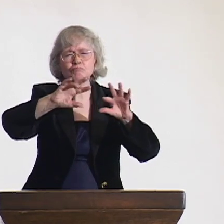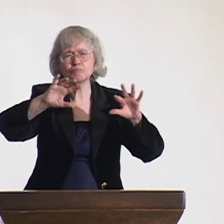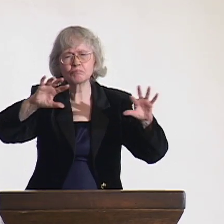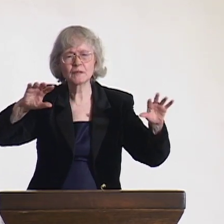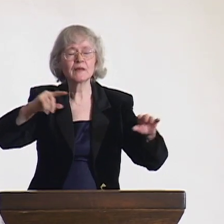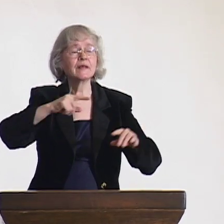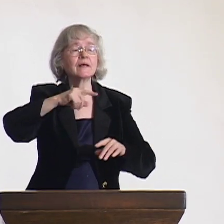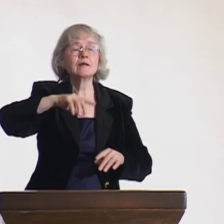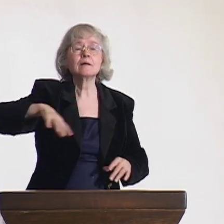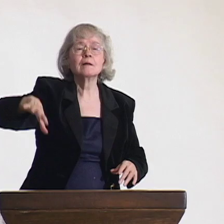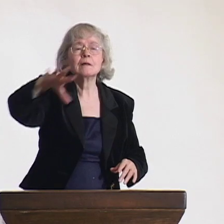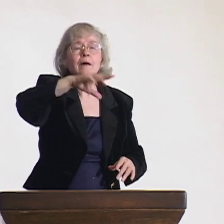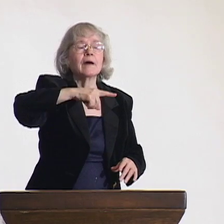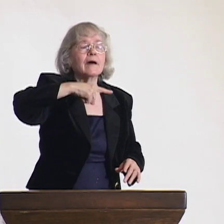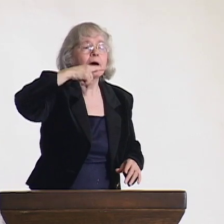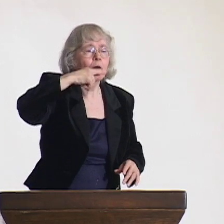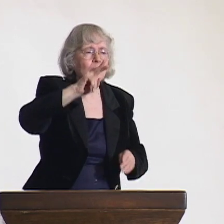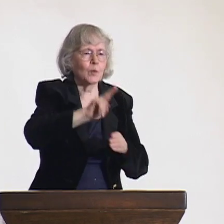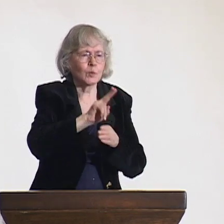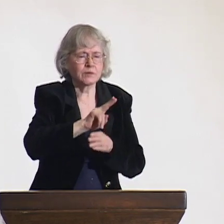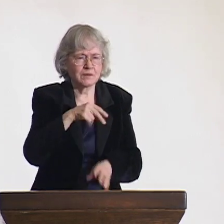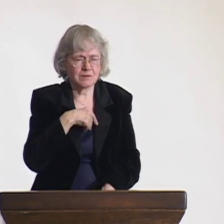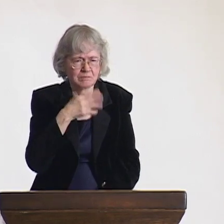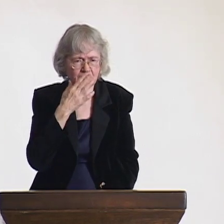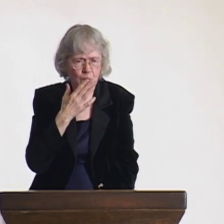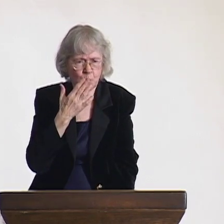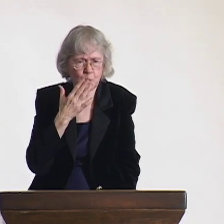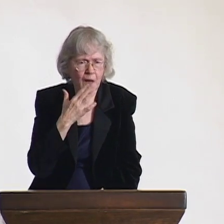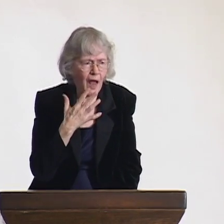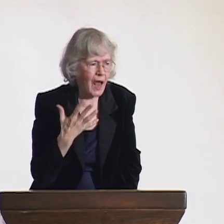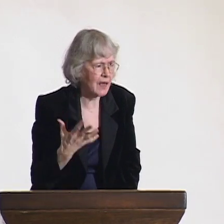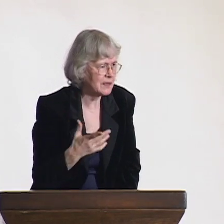Many people in the tribe who were hearing signed very well.